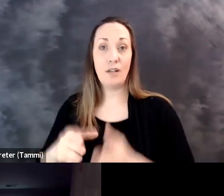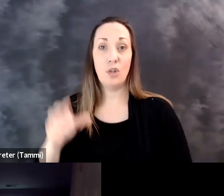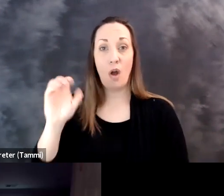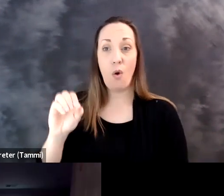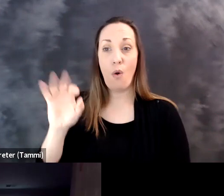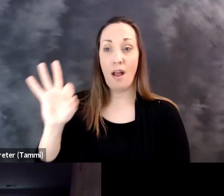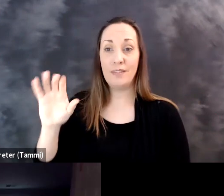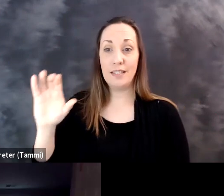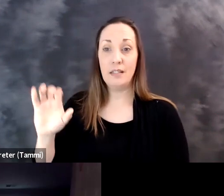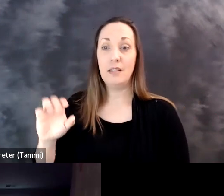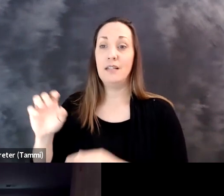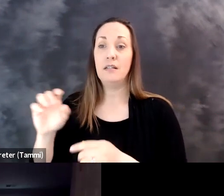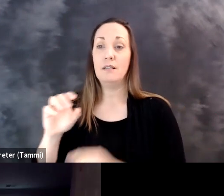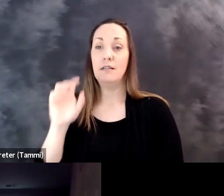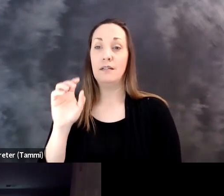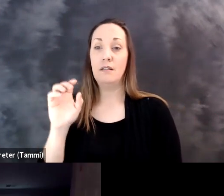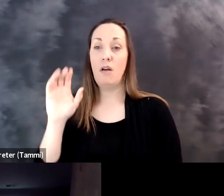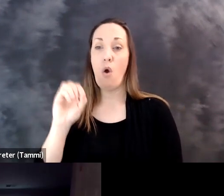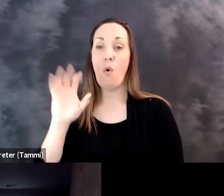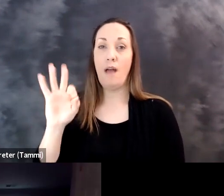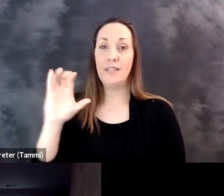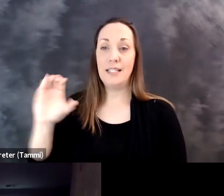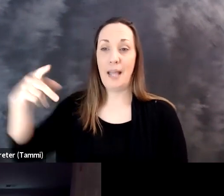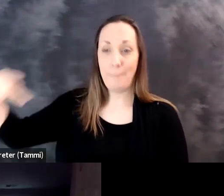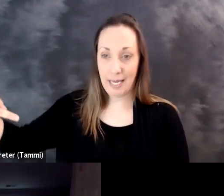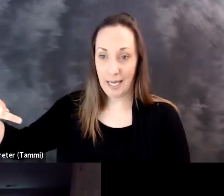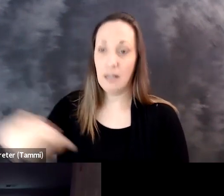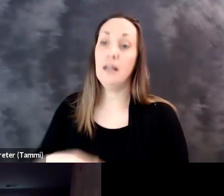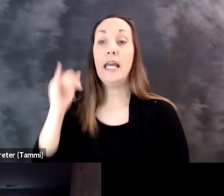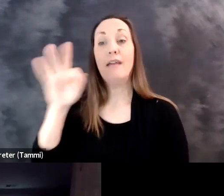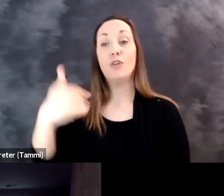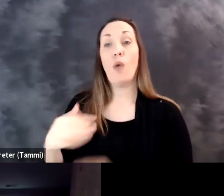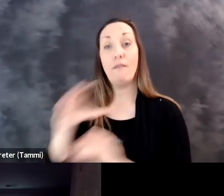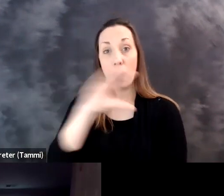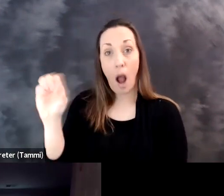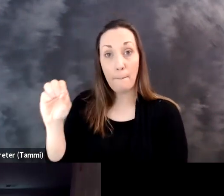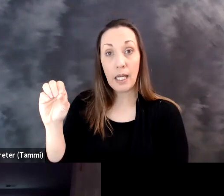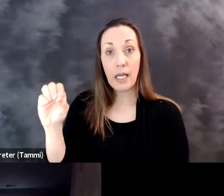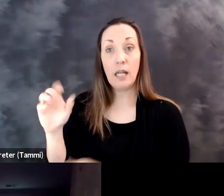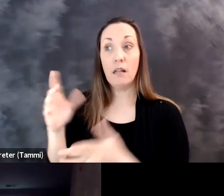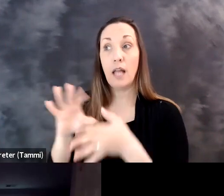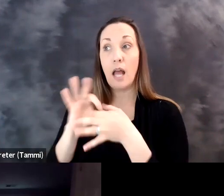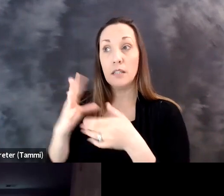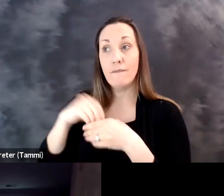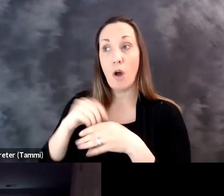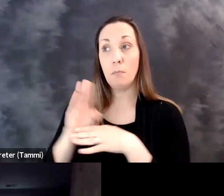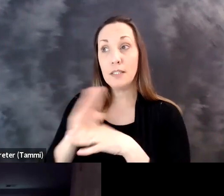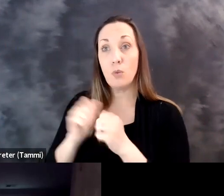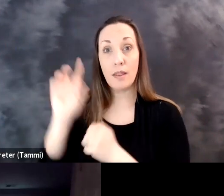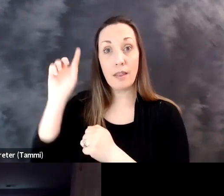Director Jenny Yang, she is the director of the OFCCP or the office of federal contract compliance program.